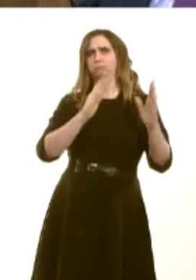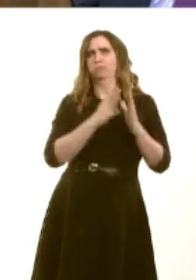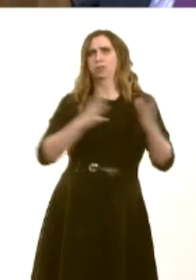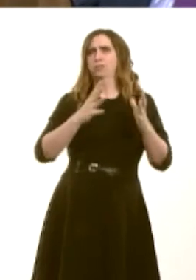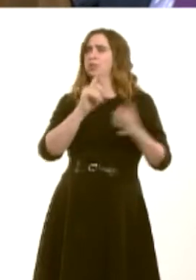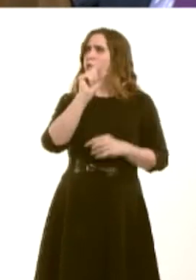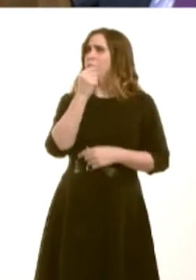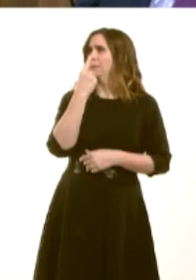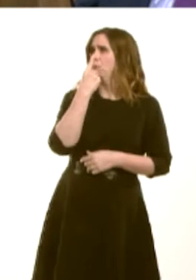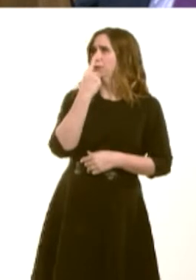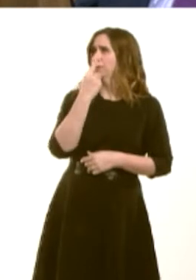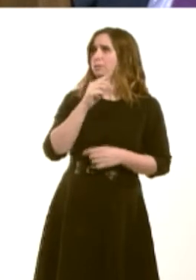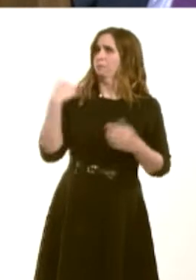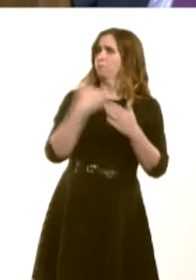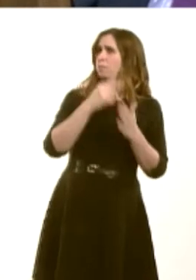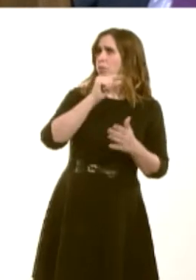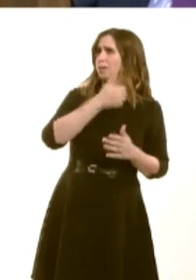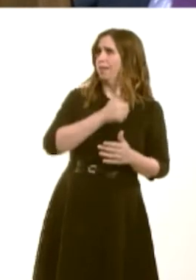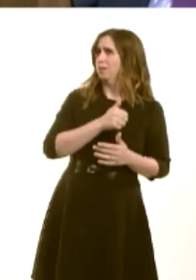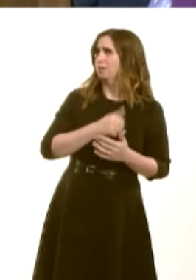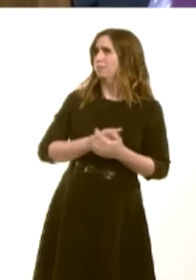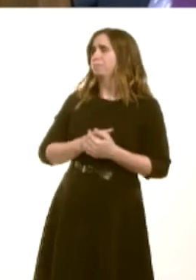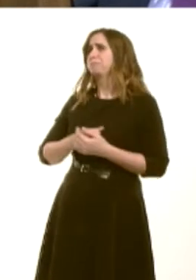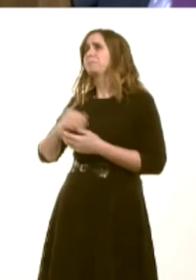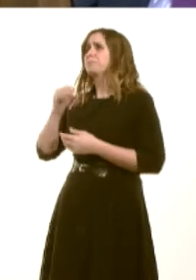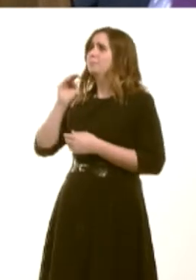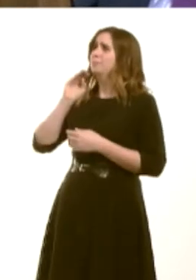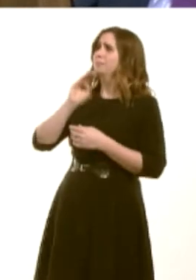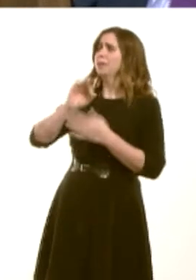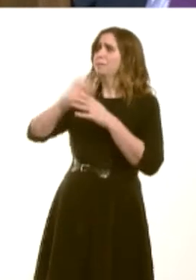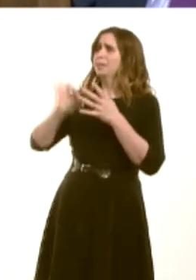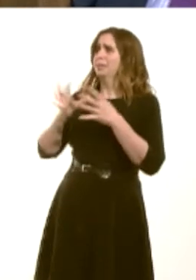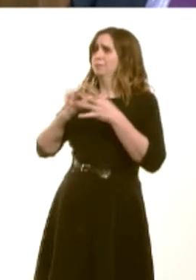points from 2011. Ninety-seven per cent of GP practices offer appointments at any time